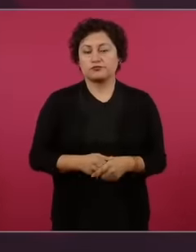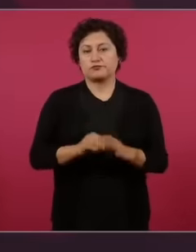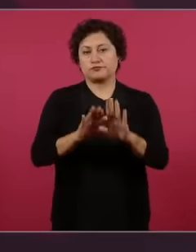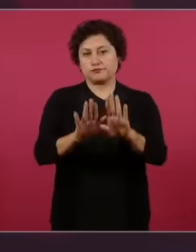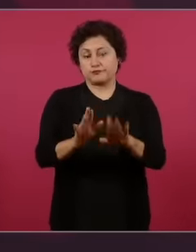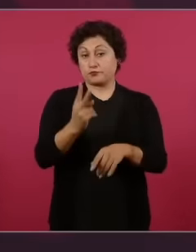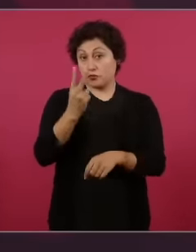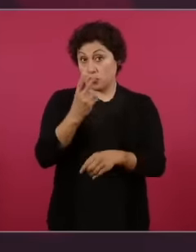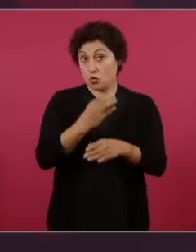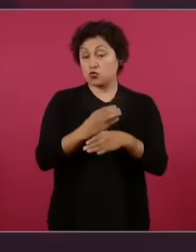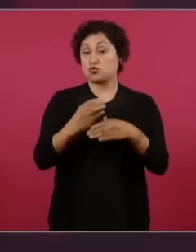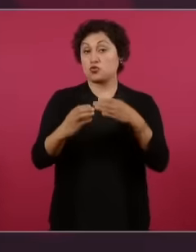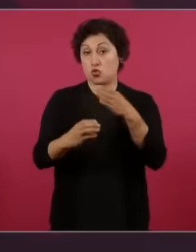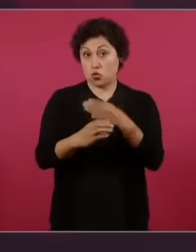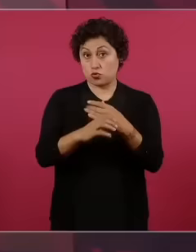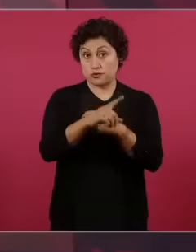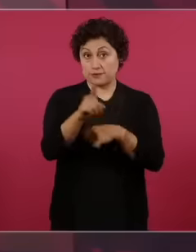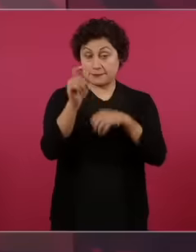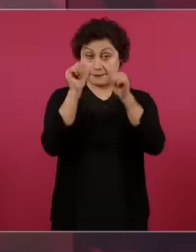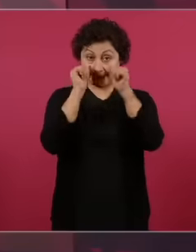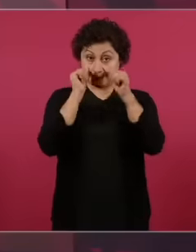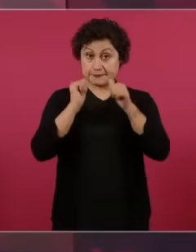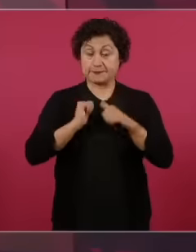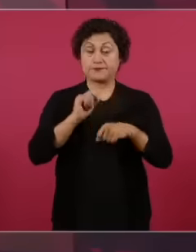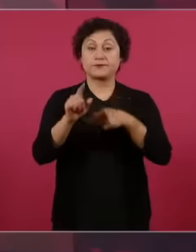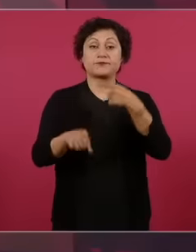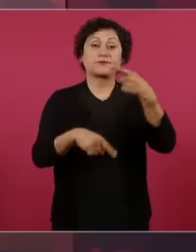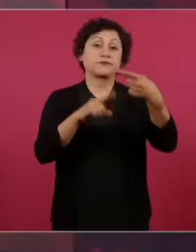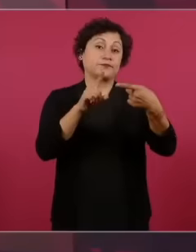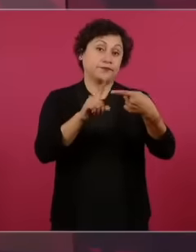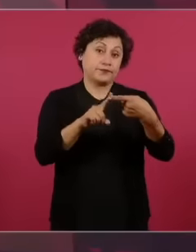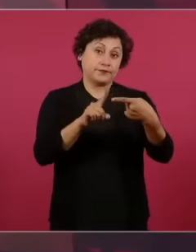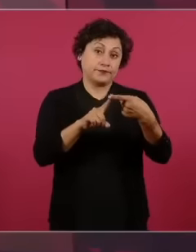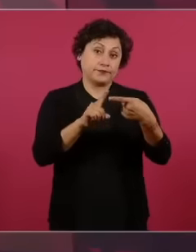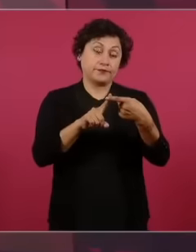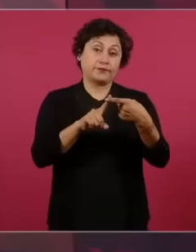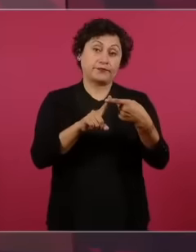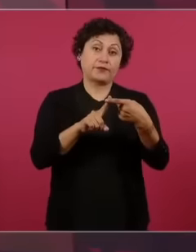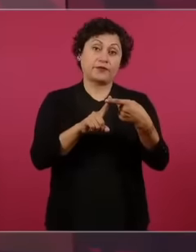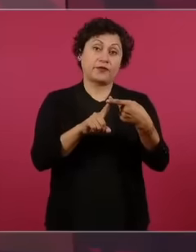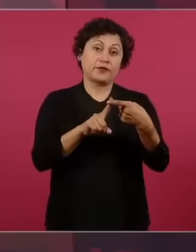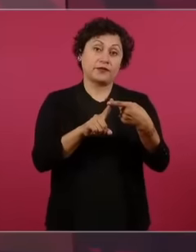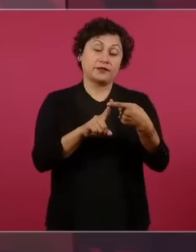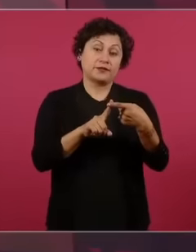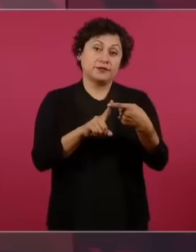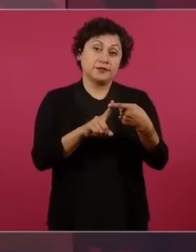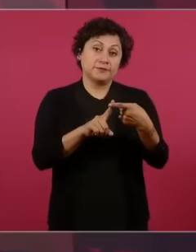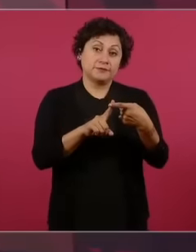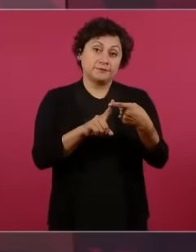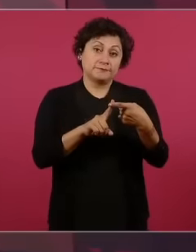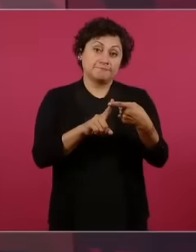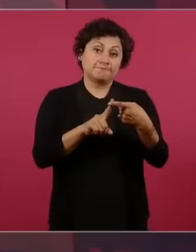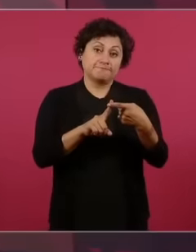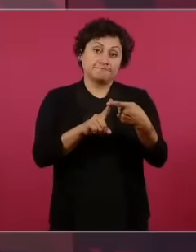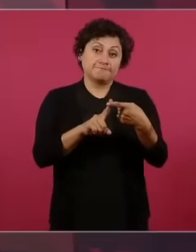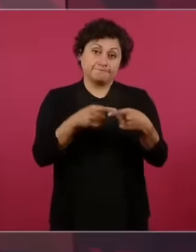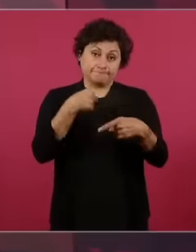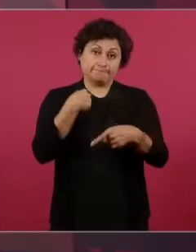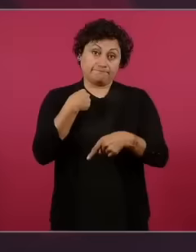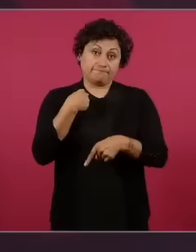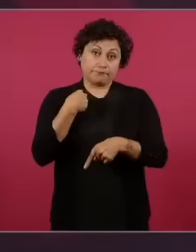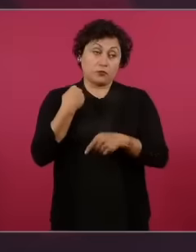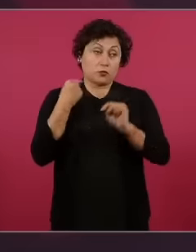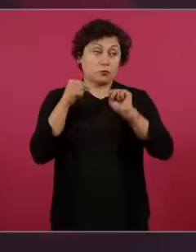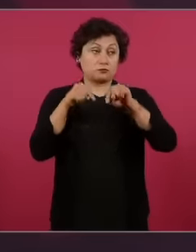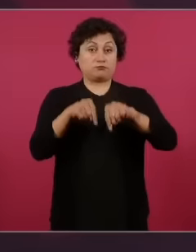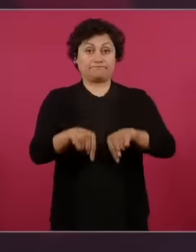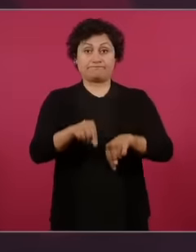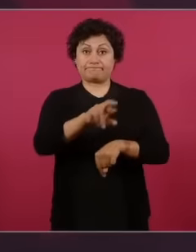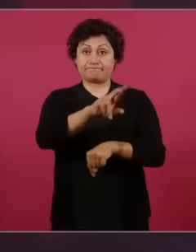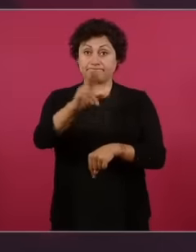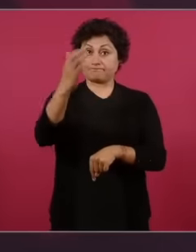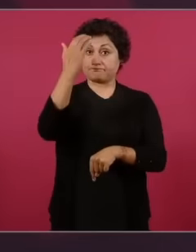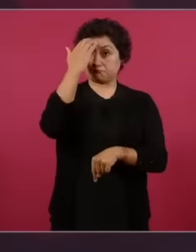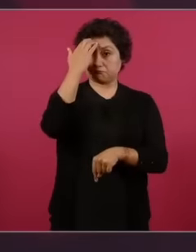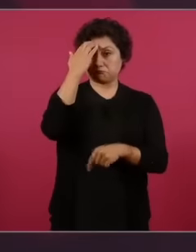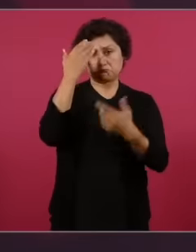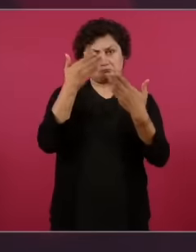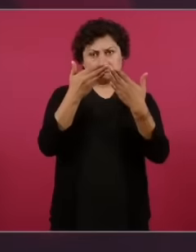first because I have to recognize And I also made it public that President